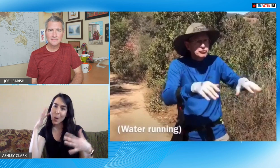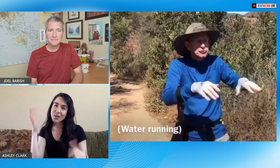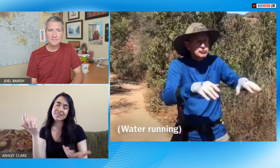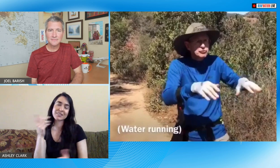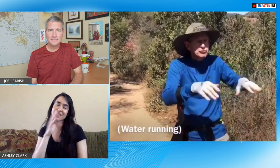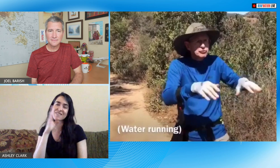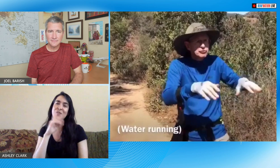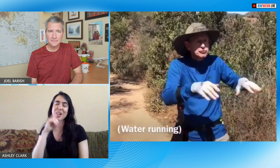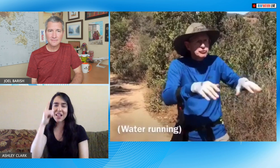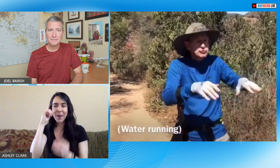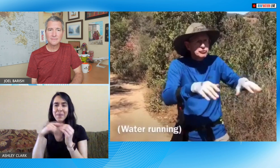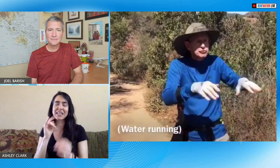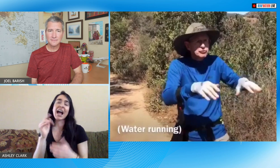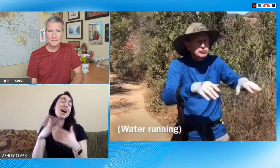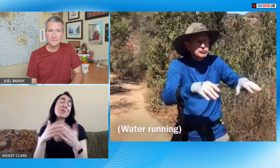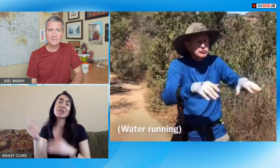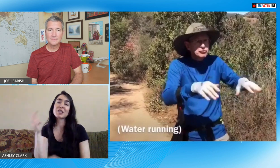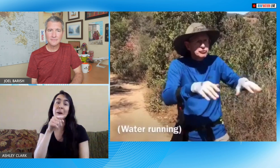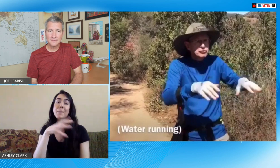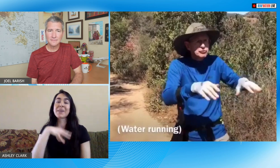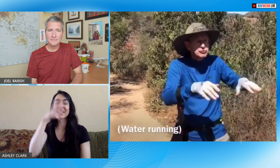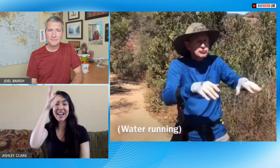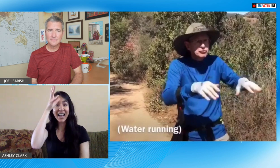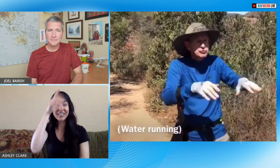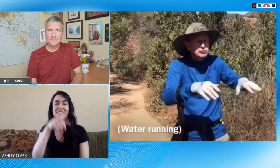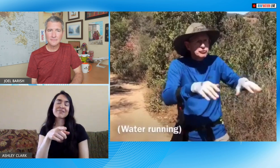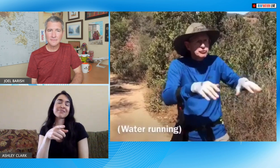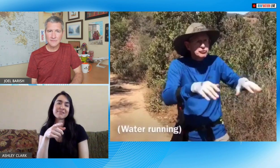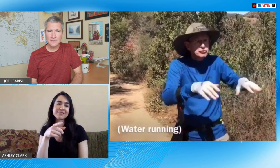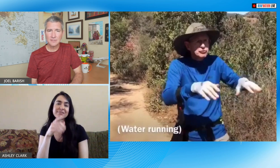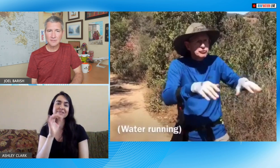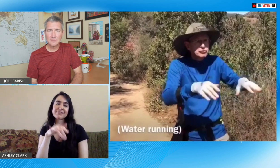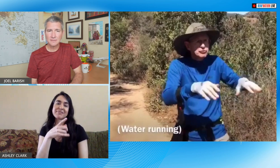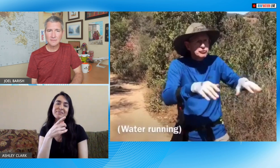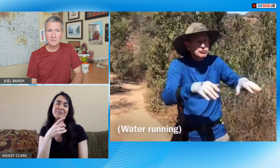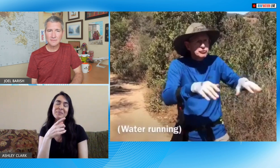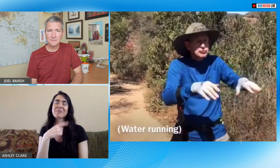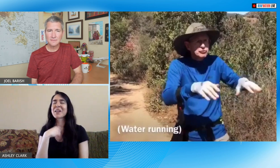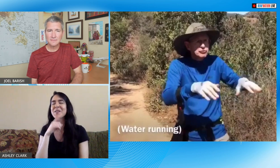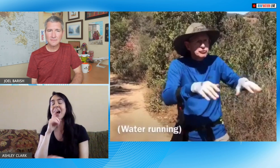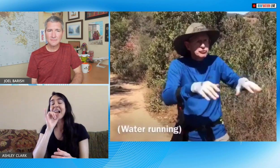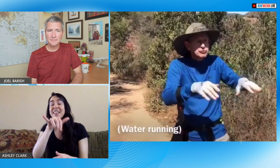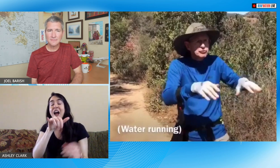literally everything has a noise attached to it and so this video shows